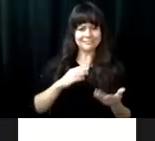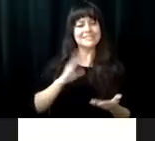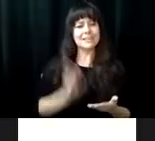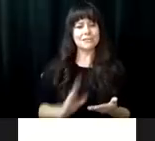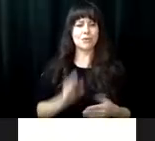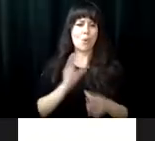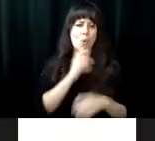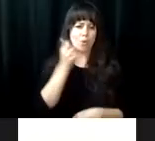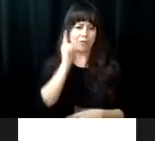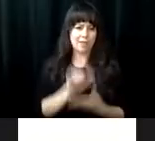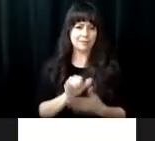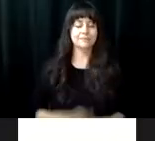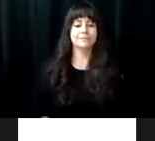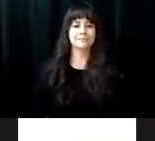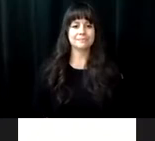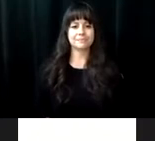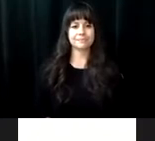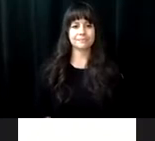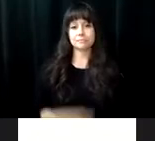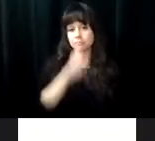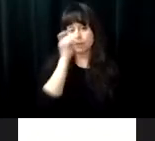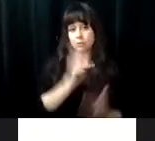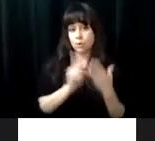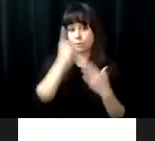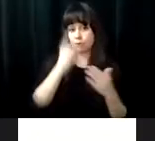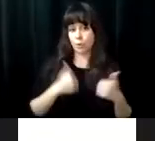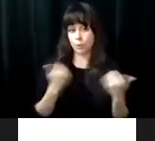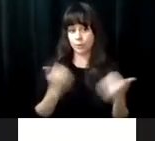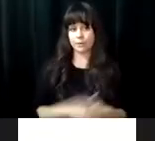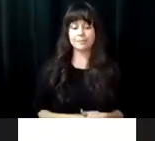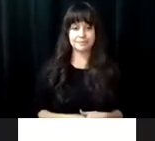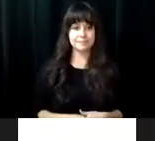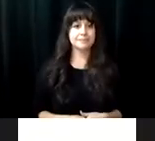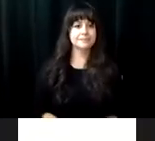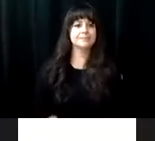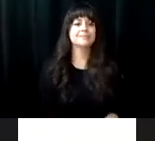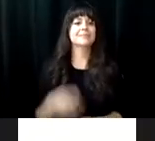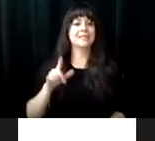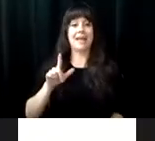You are never too old to set another goal or to dream a new cream